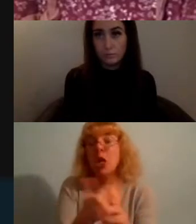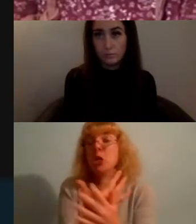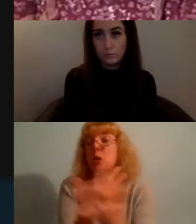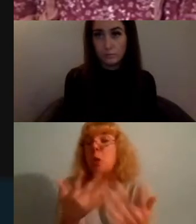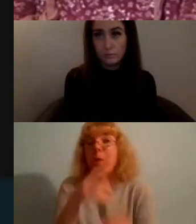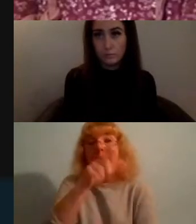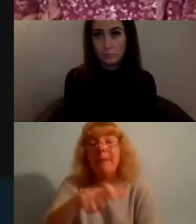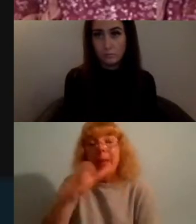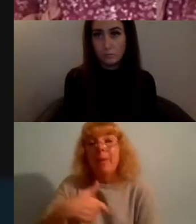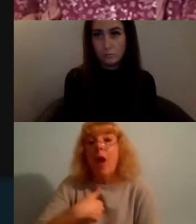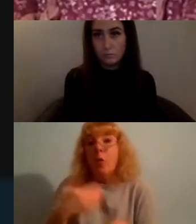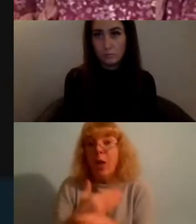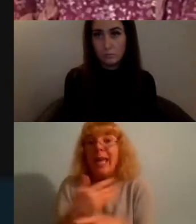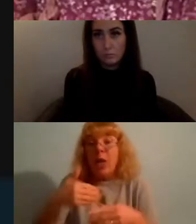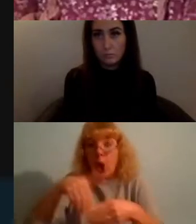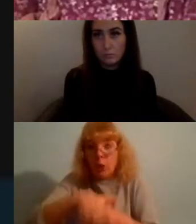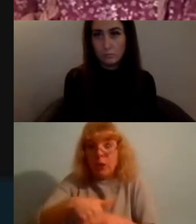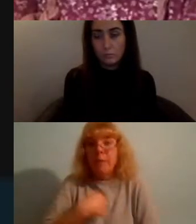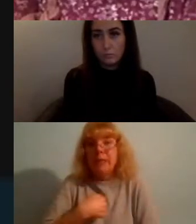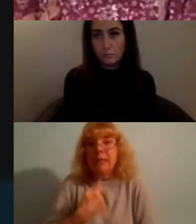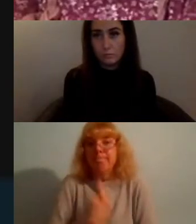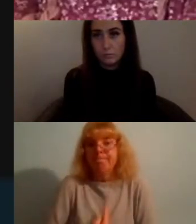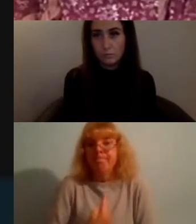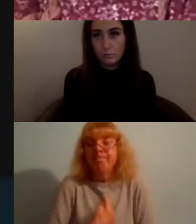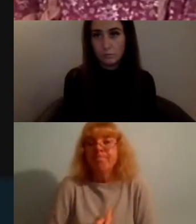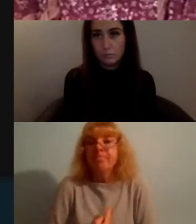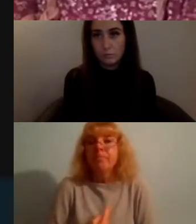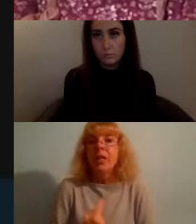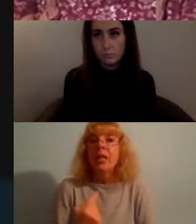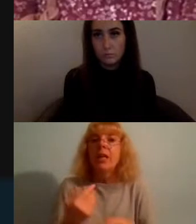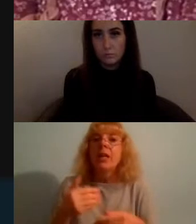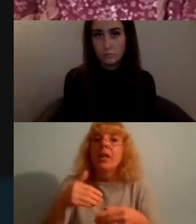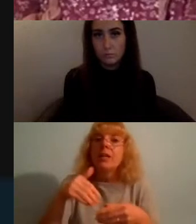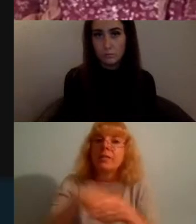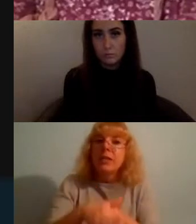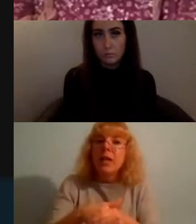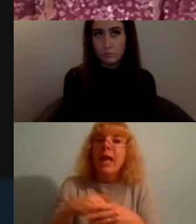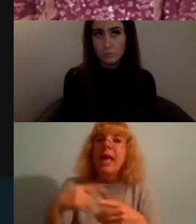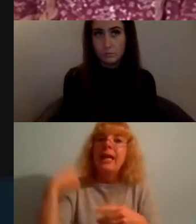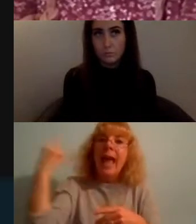including myself, existing within an echo chamber is a safety net in many ways